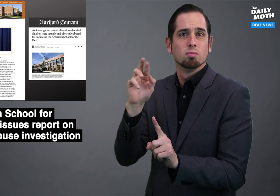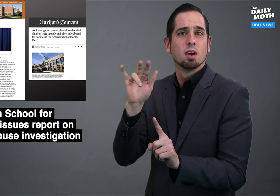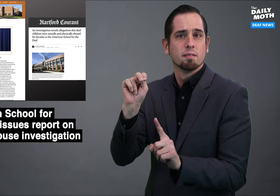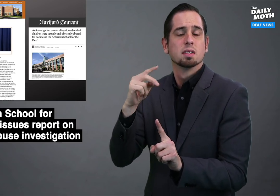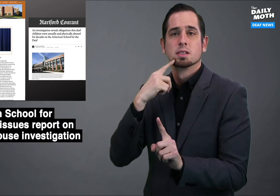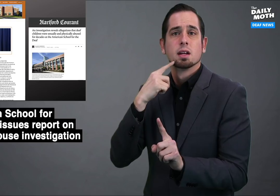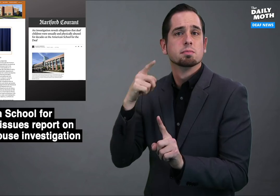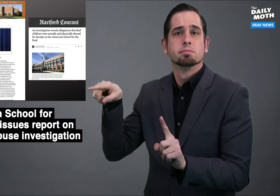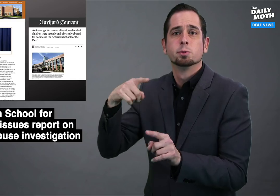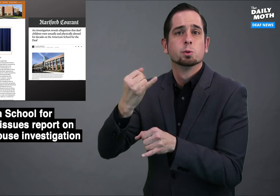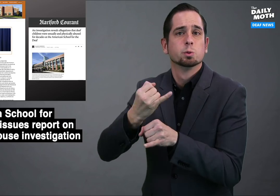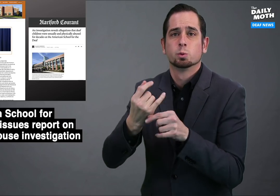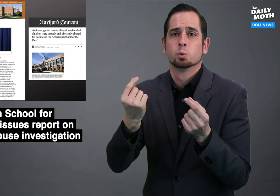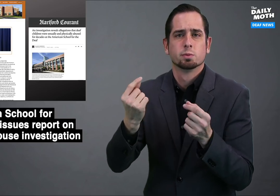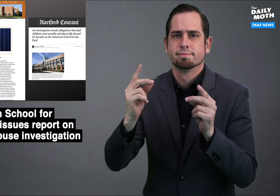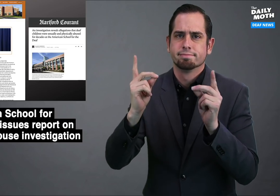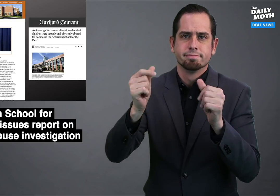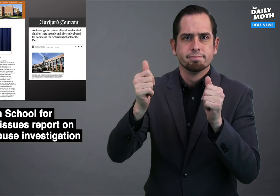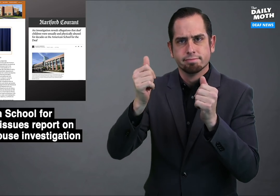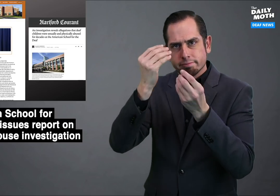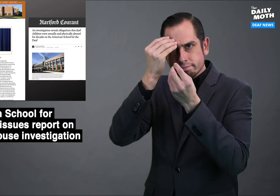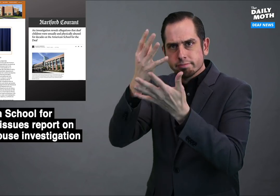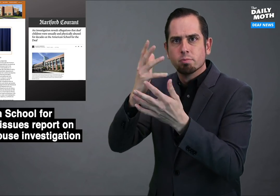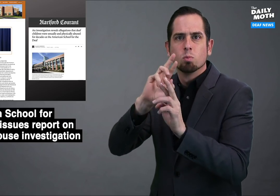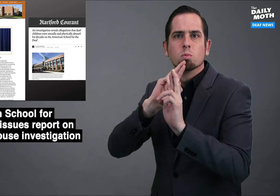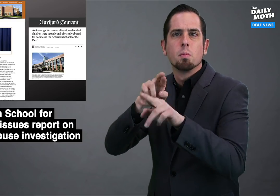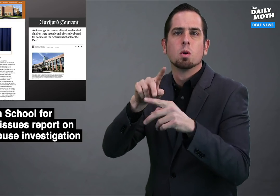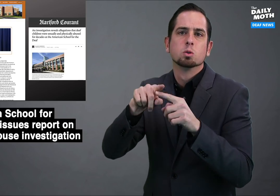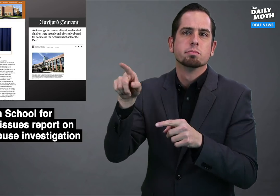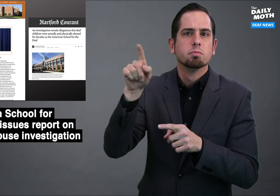Bravin said that they immediately reported it to